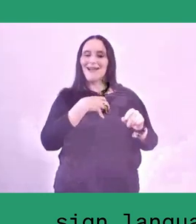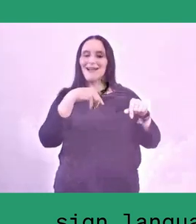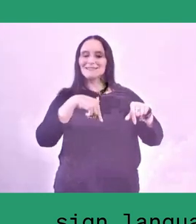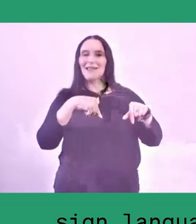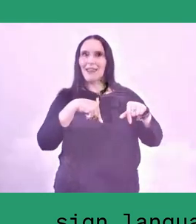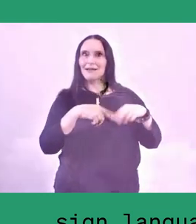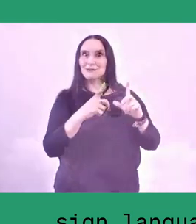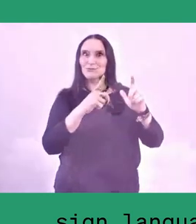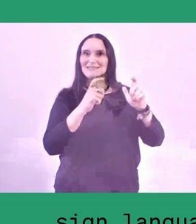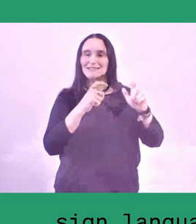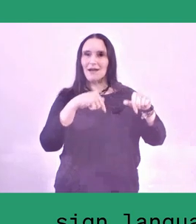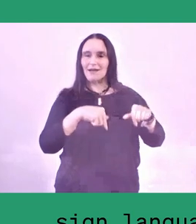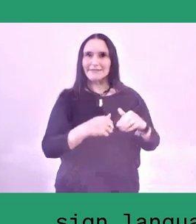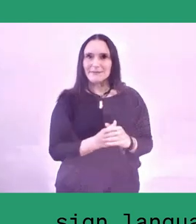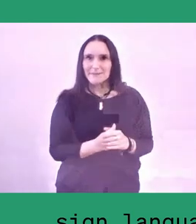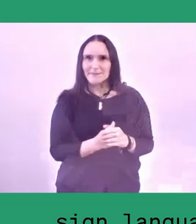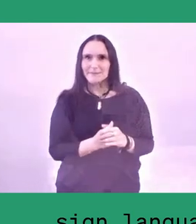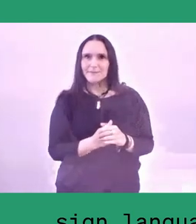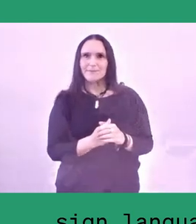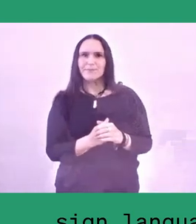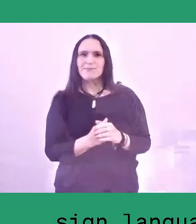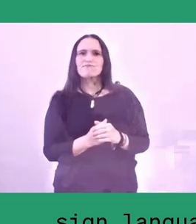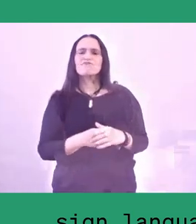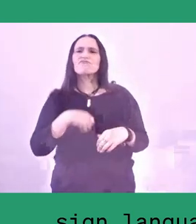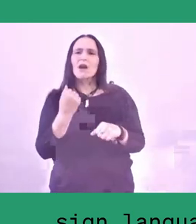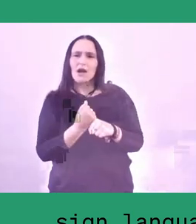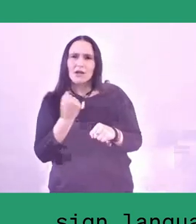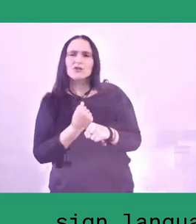And then we are working with some initiatives in Kassel.